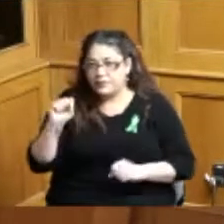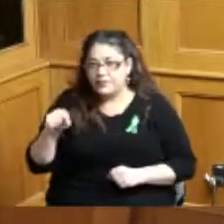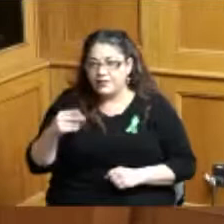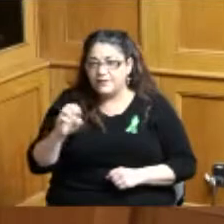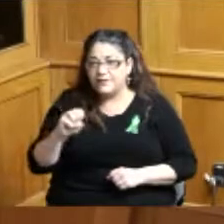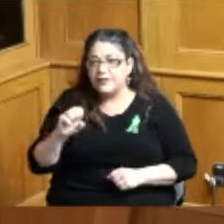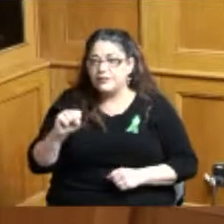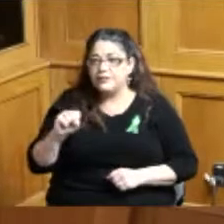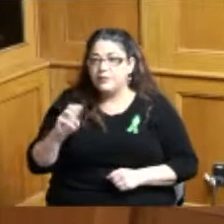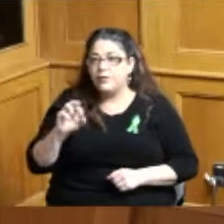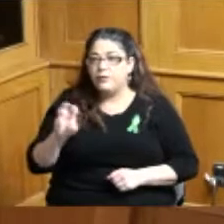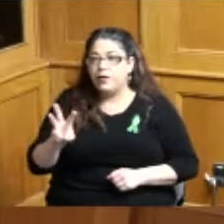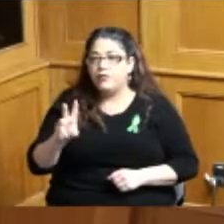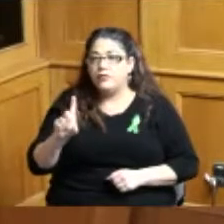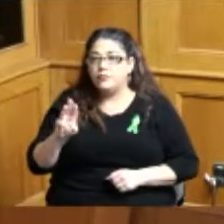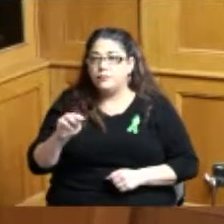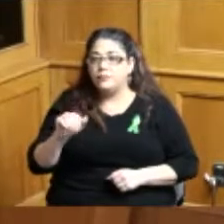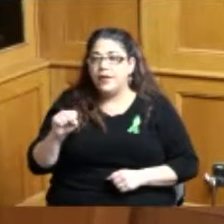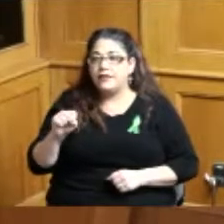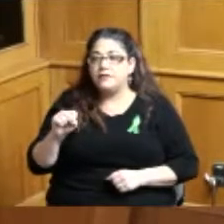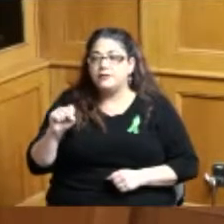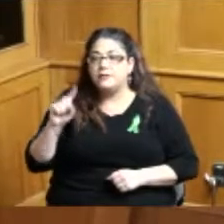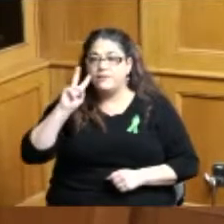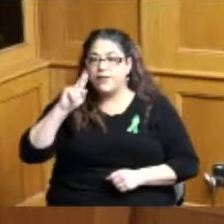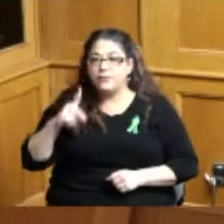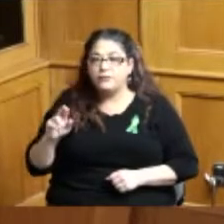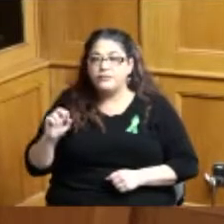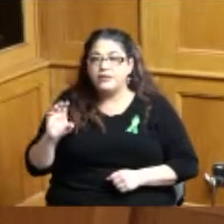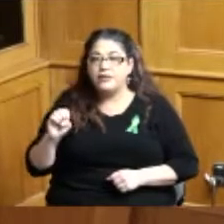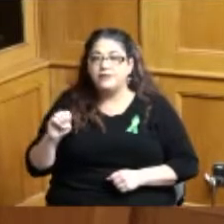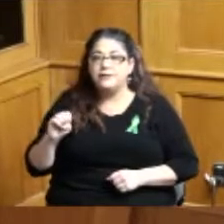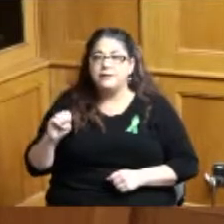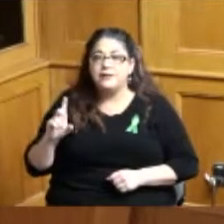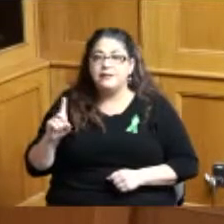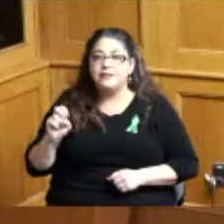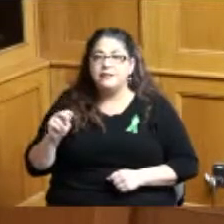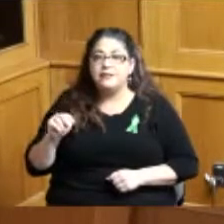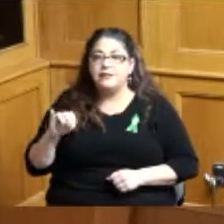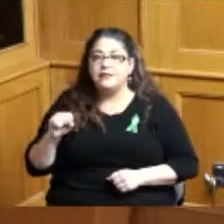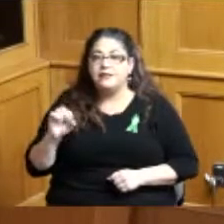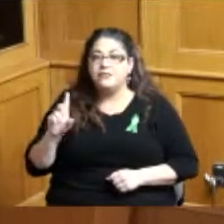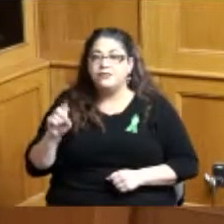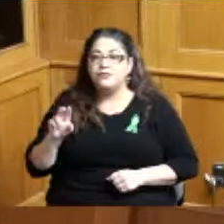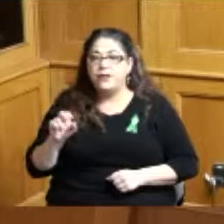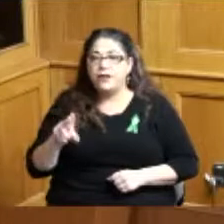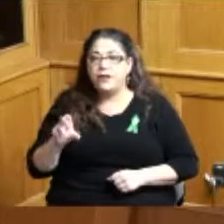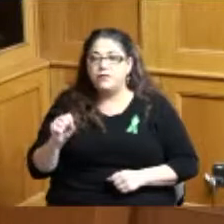Vice President Alicia Reece Commissioner Denise Driehaus two members from the city of Cincinnati